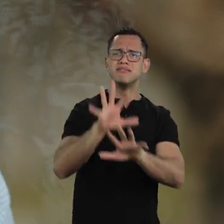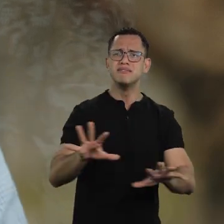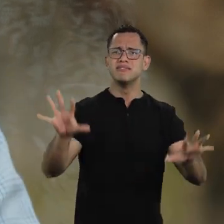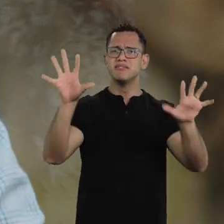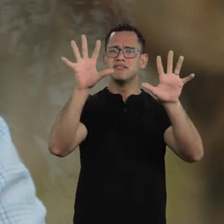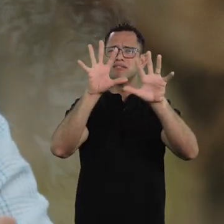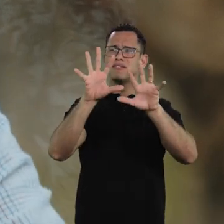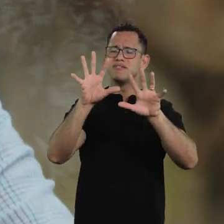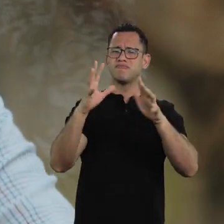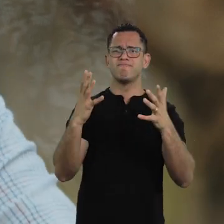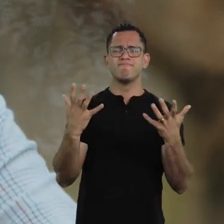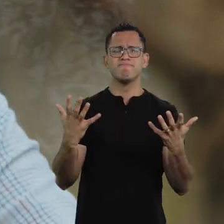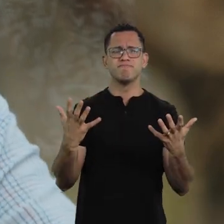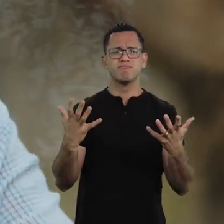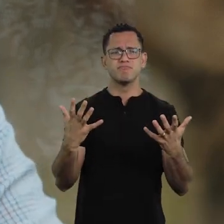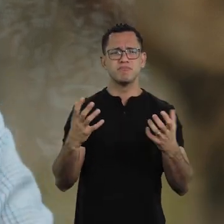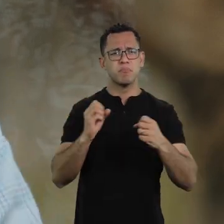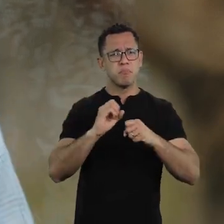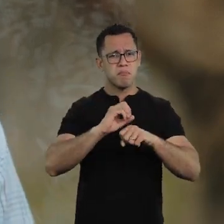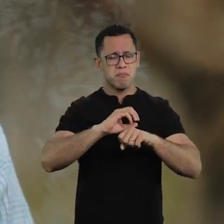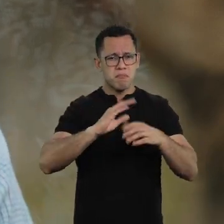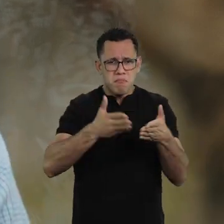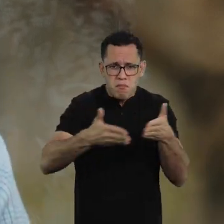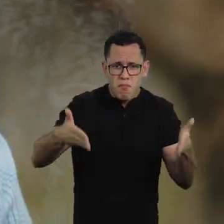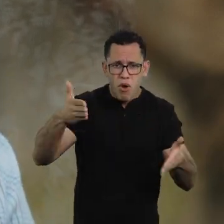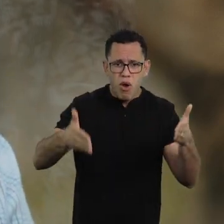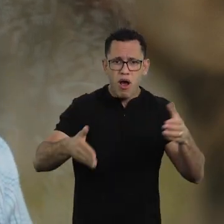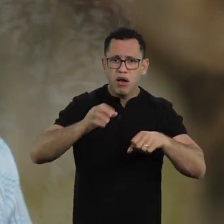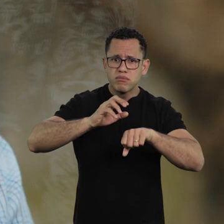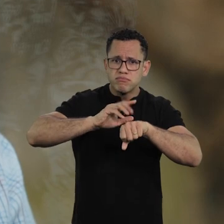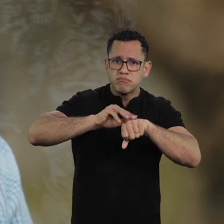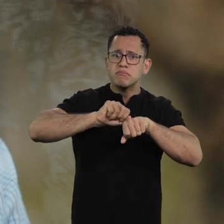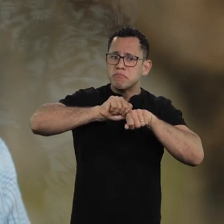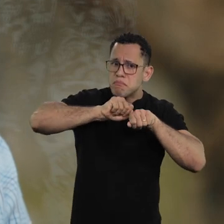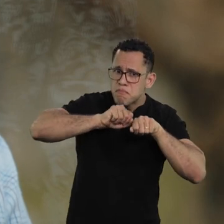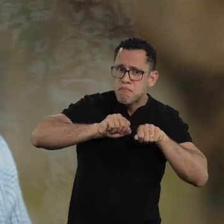A world that is attacked by a pandemic.